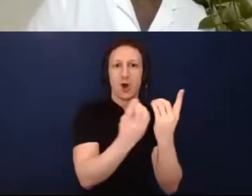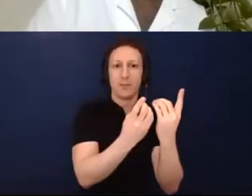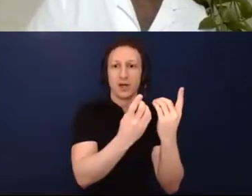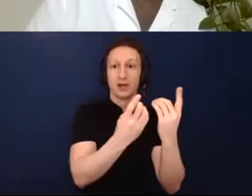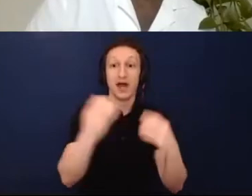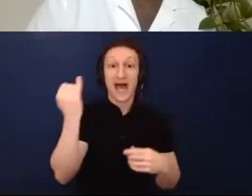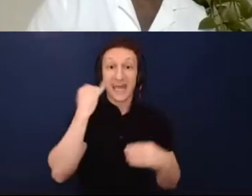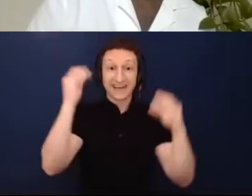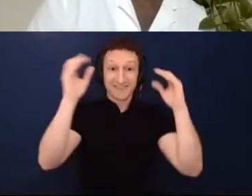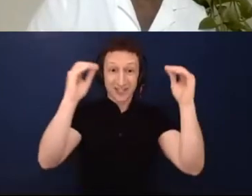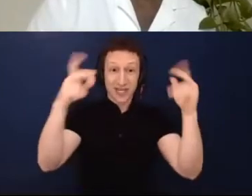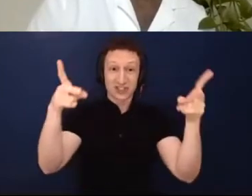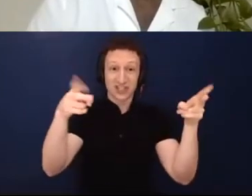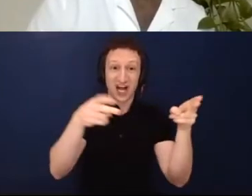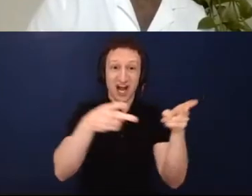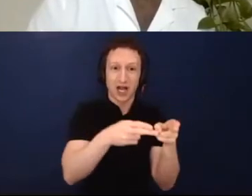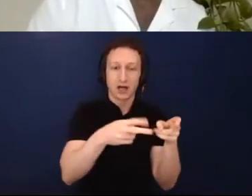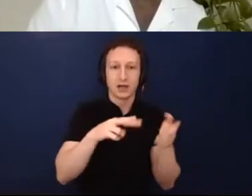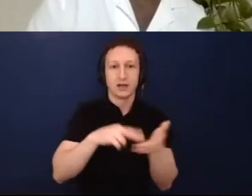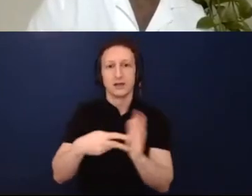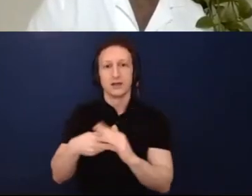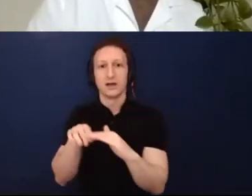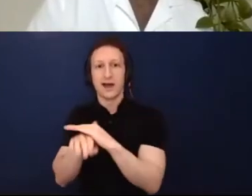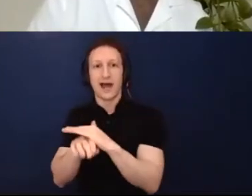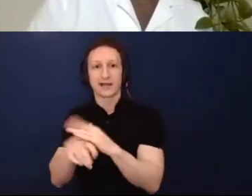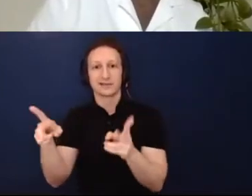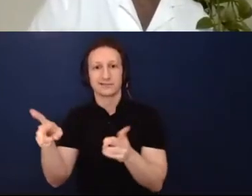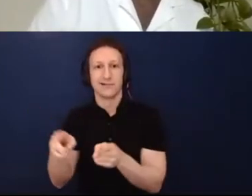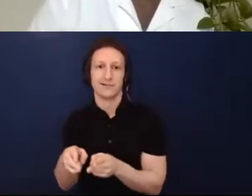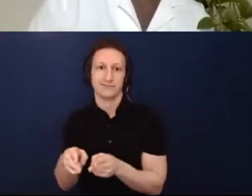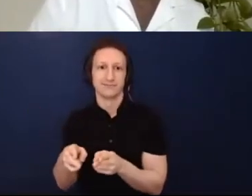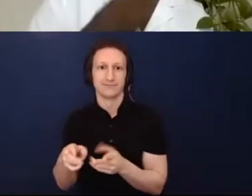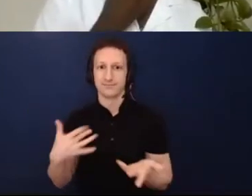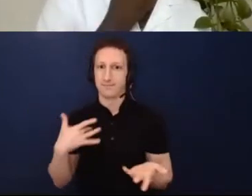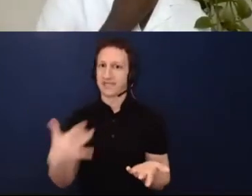have to understand that often that is like part of the only ways